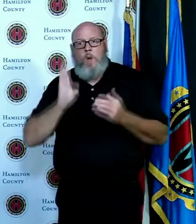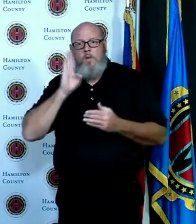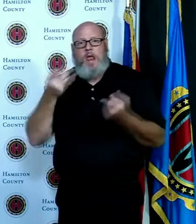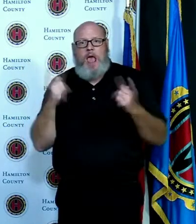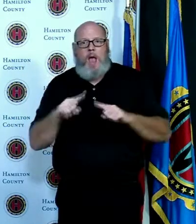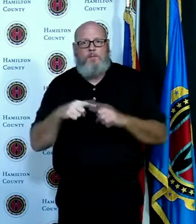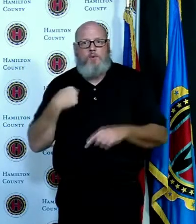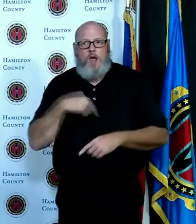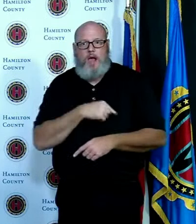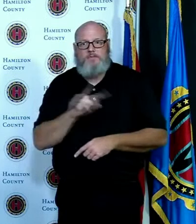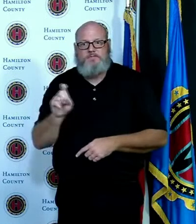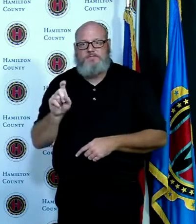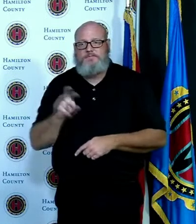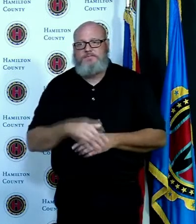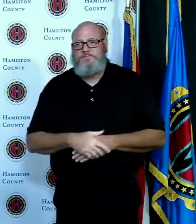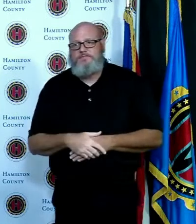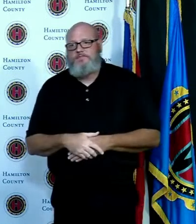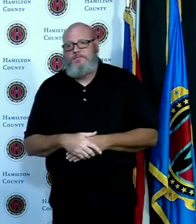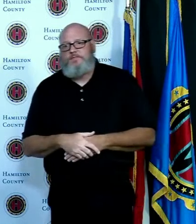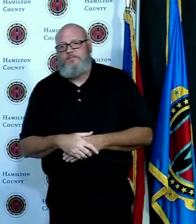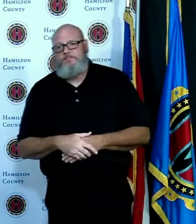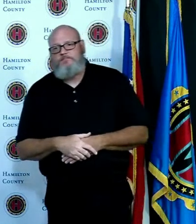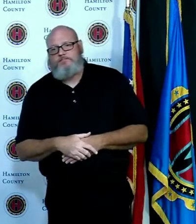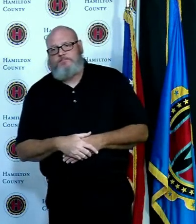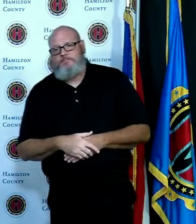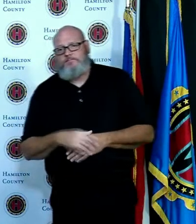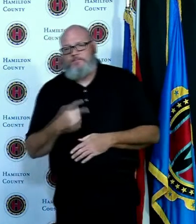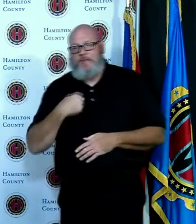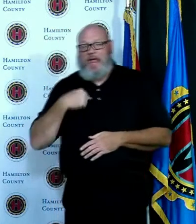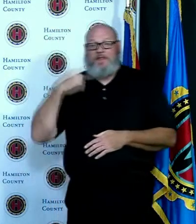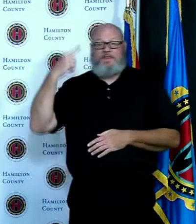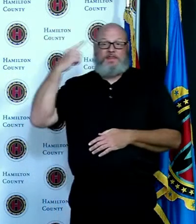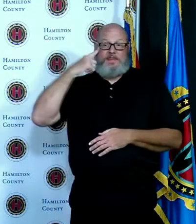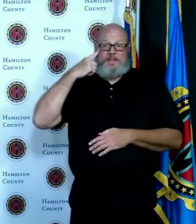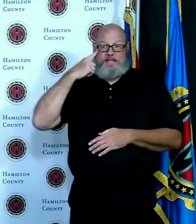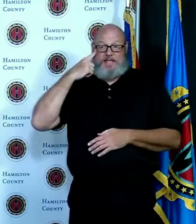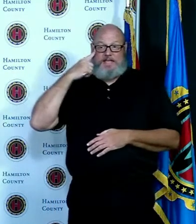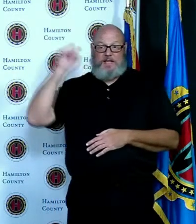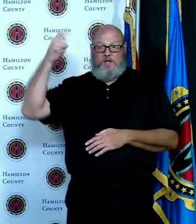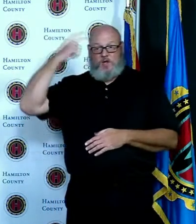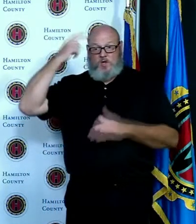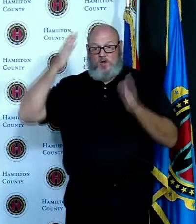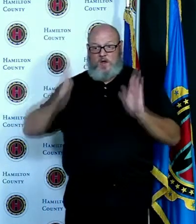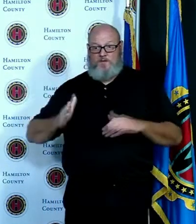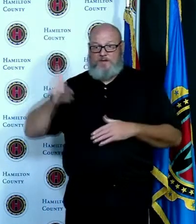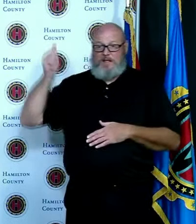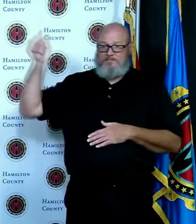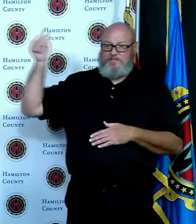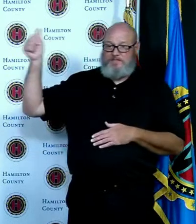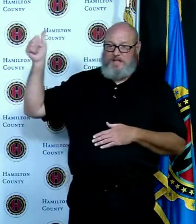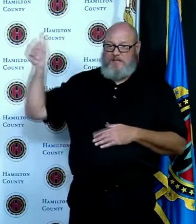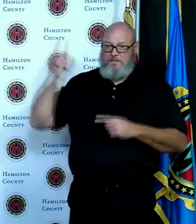I think the Governor along with the rest of us is trying very hard to make sure